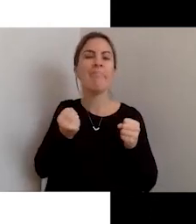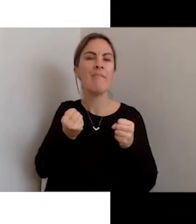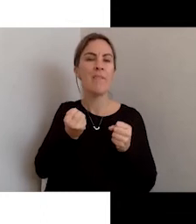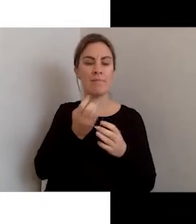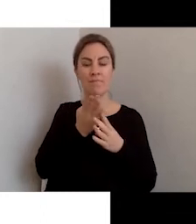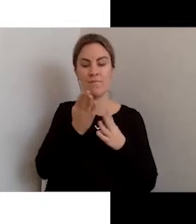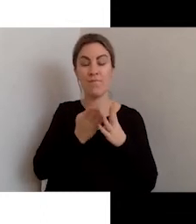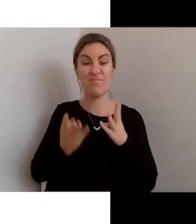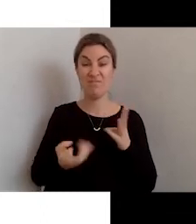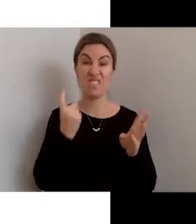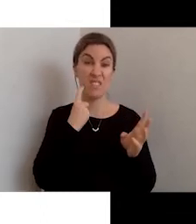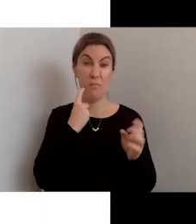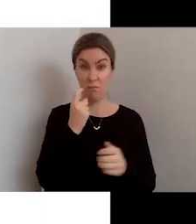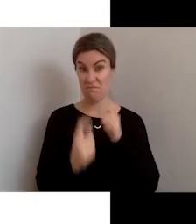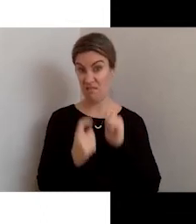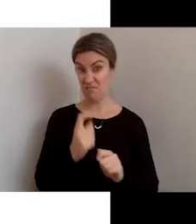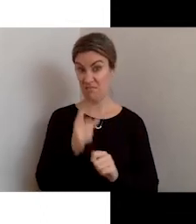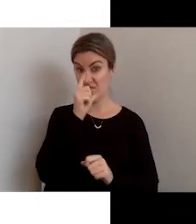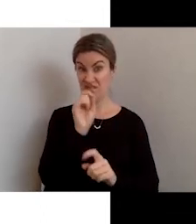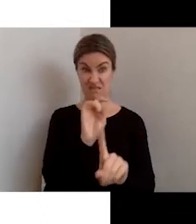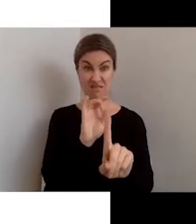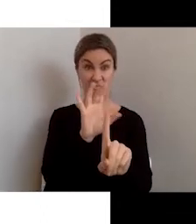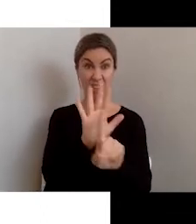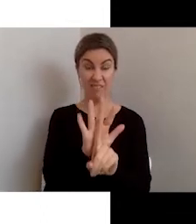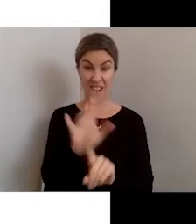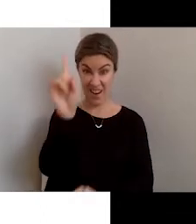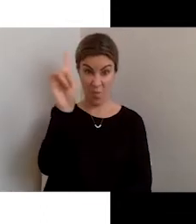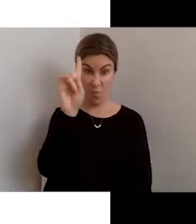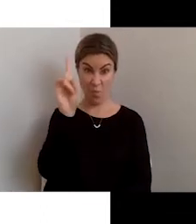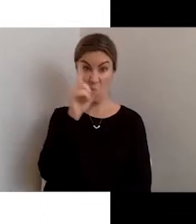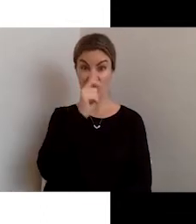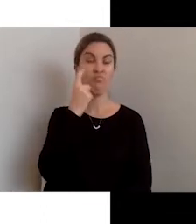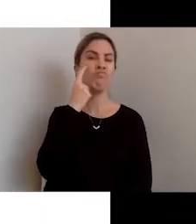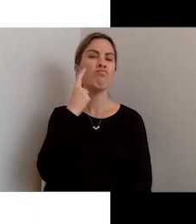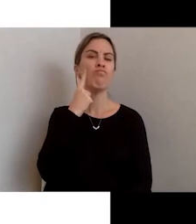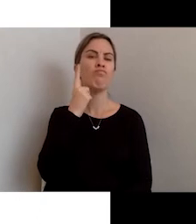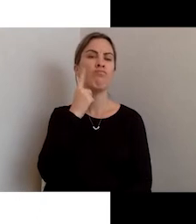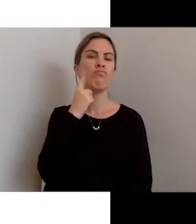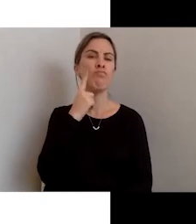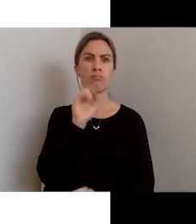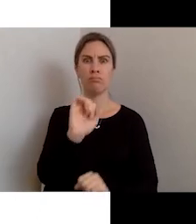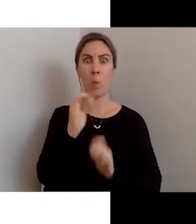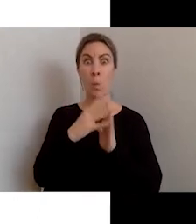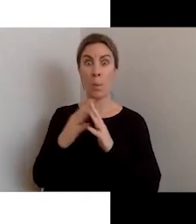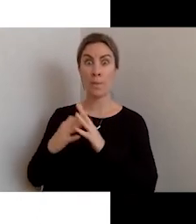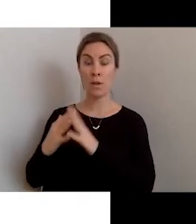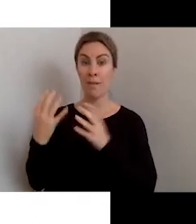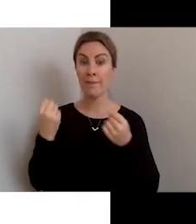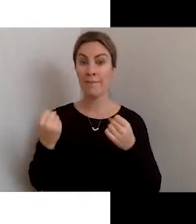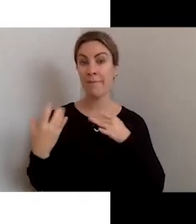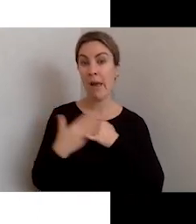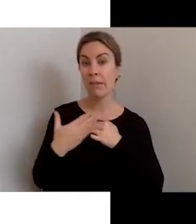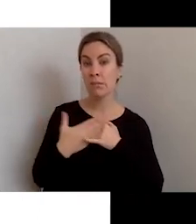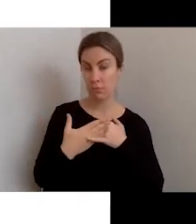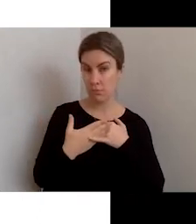tests you can do yourself right now to get a sense of your website's